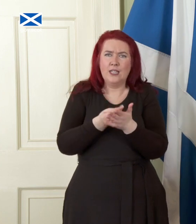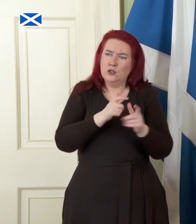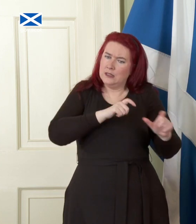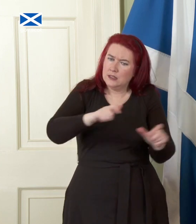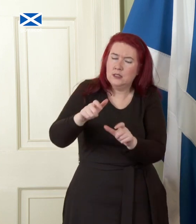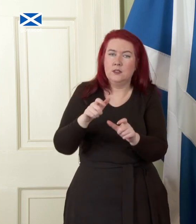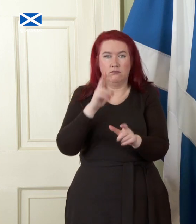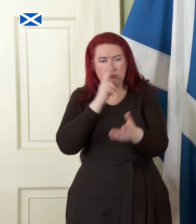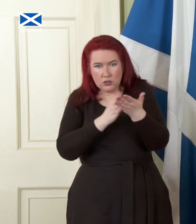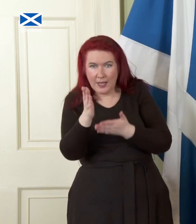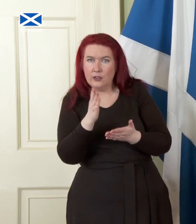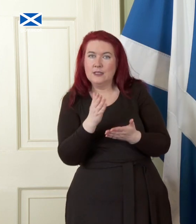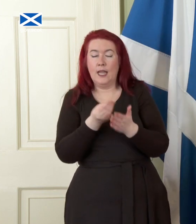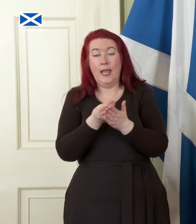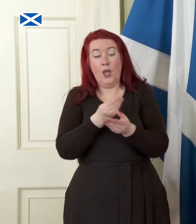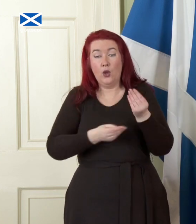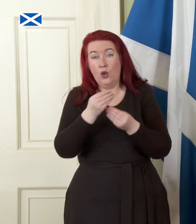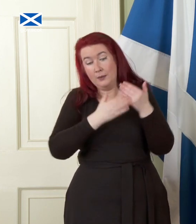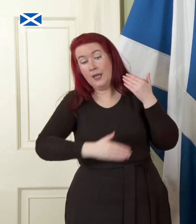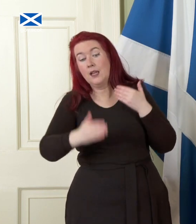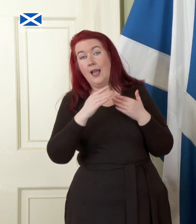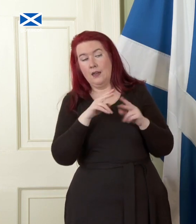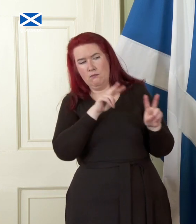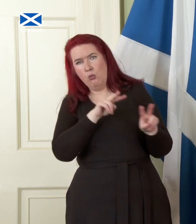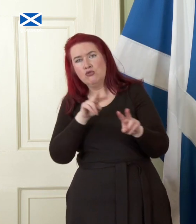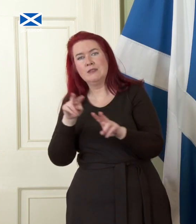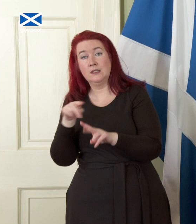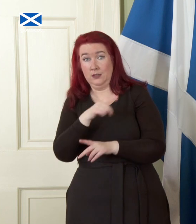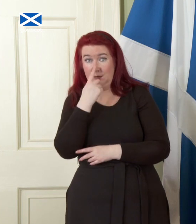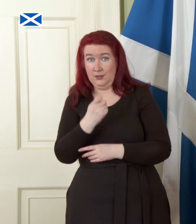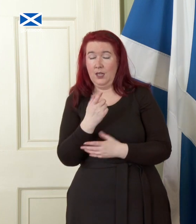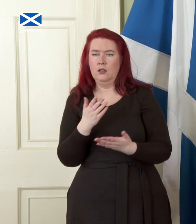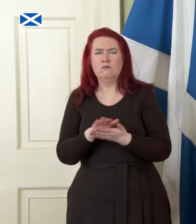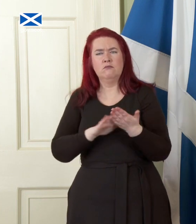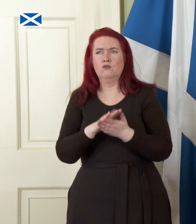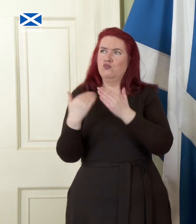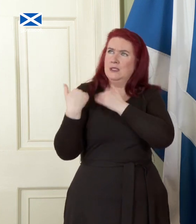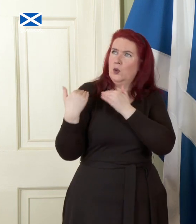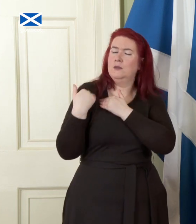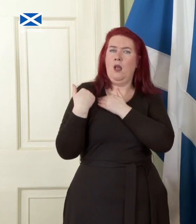economic forecasting and performance monitoring, and a responsible, purposeful and efficient use